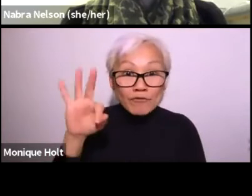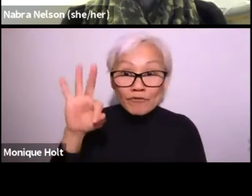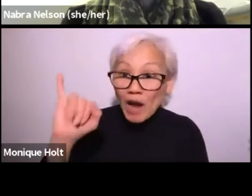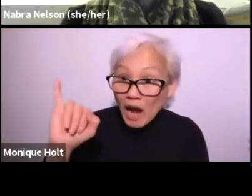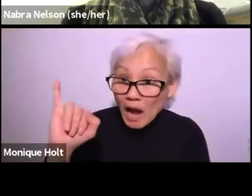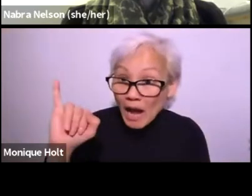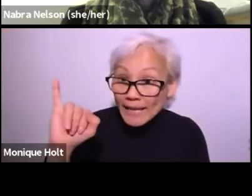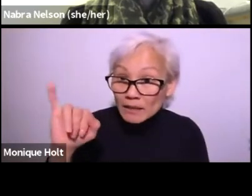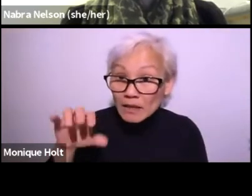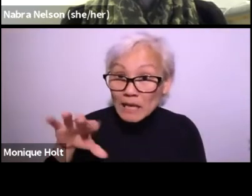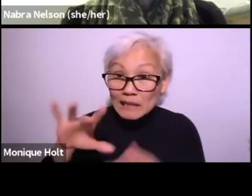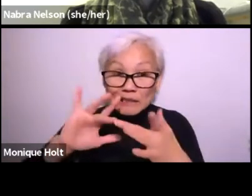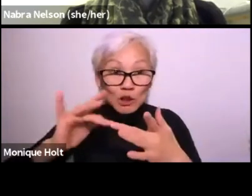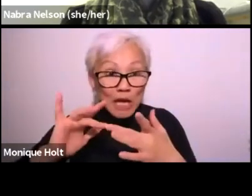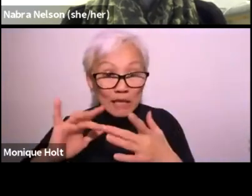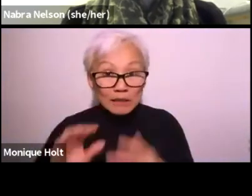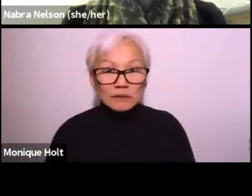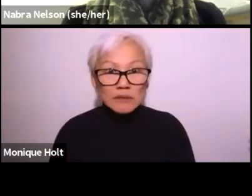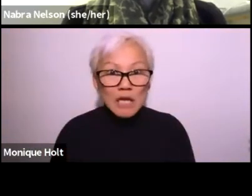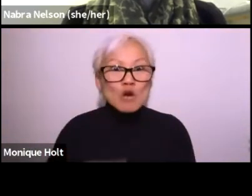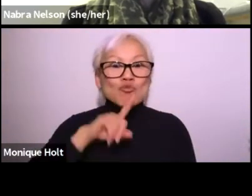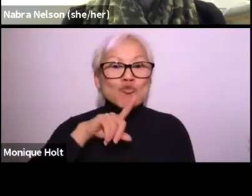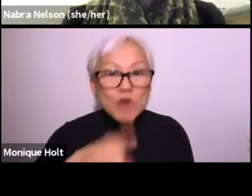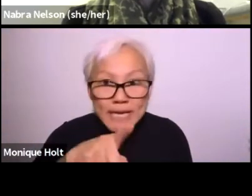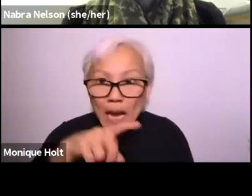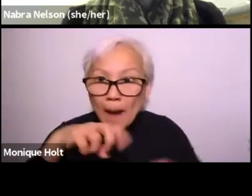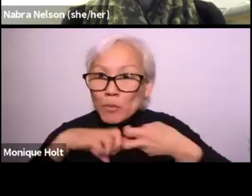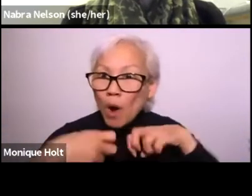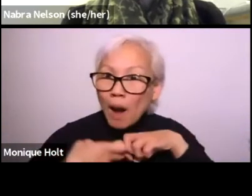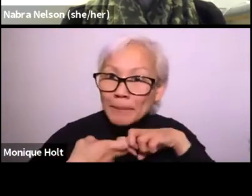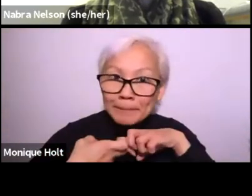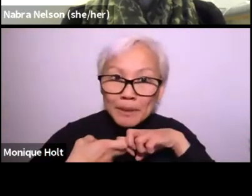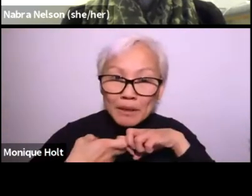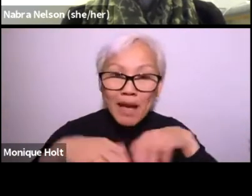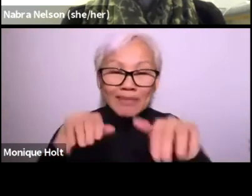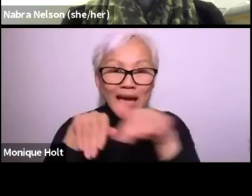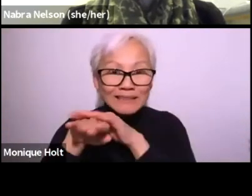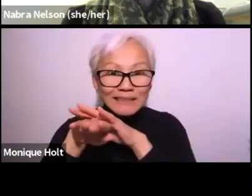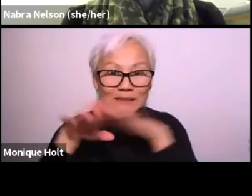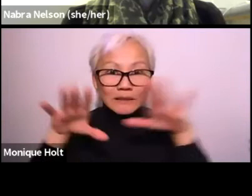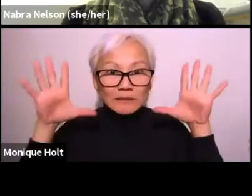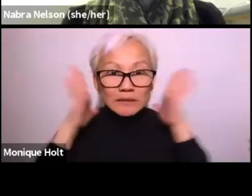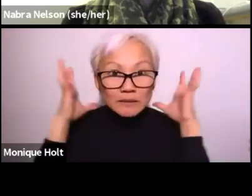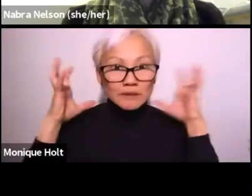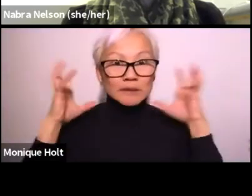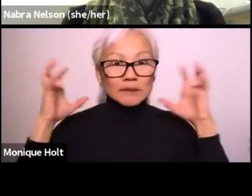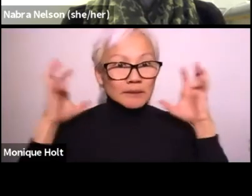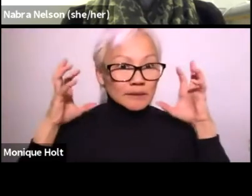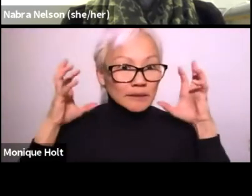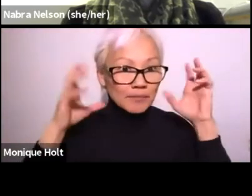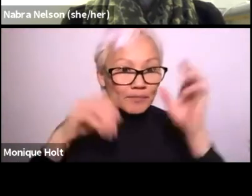If you don't have a strong wifi or not as strong internet, it's a real problem.